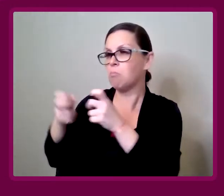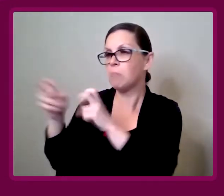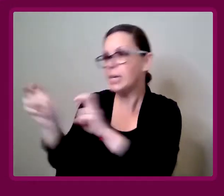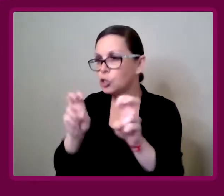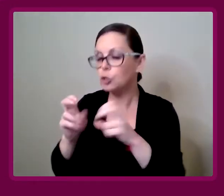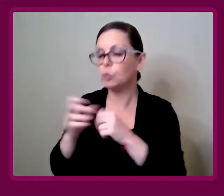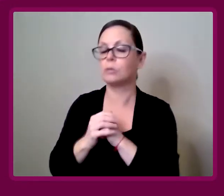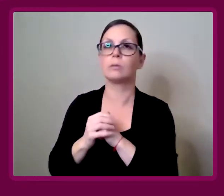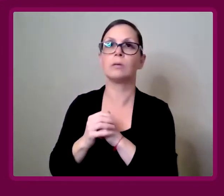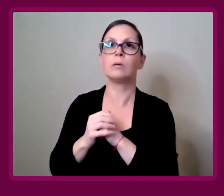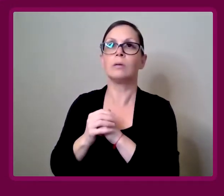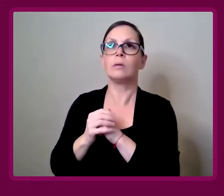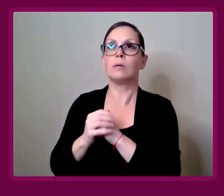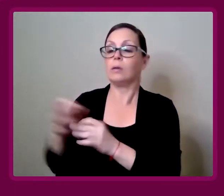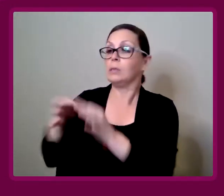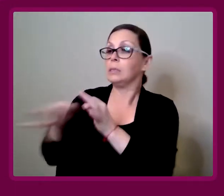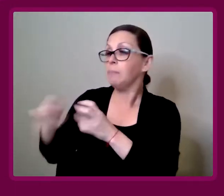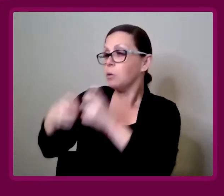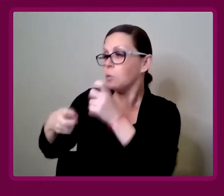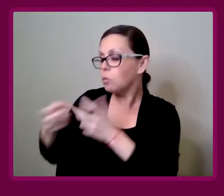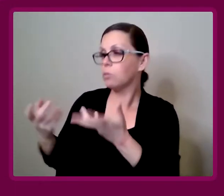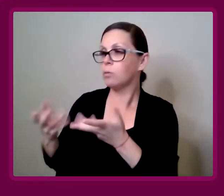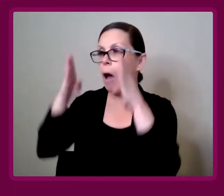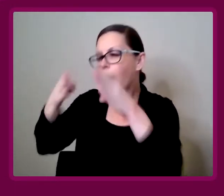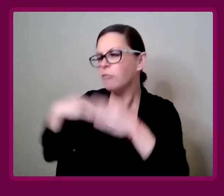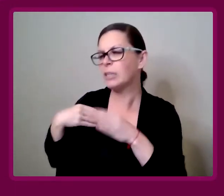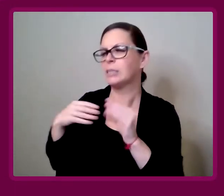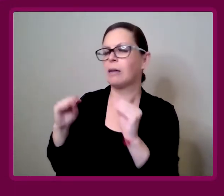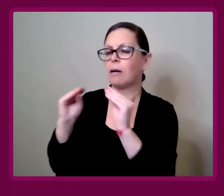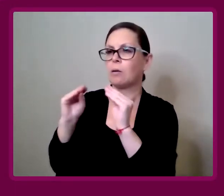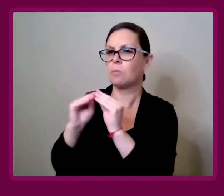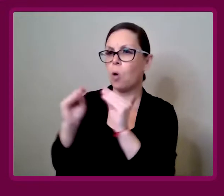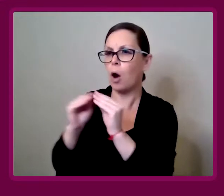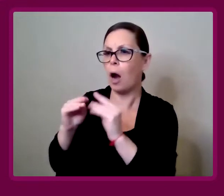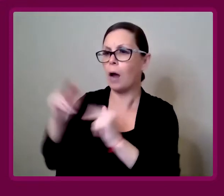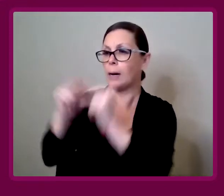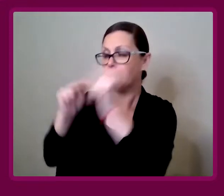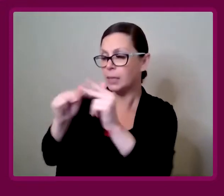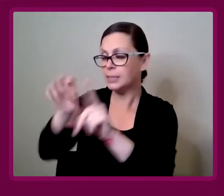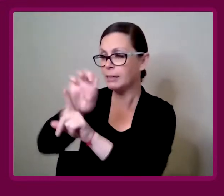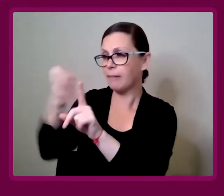Obviously I focus a bit more on built environments.